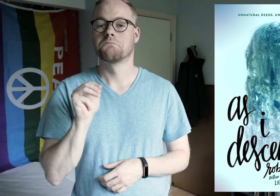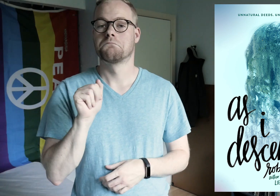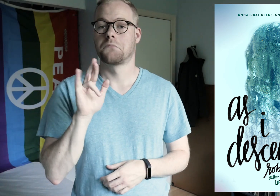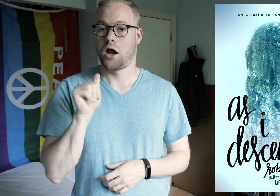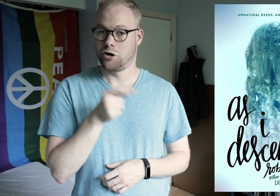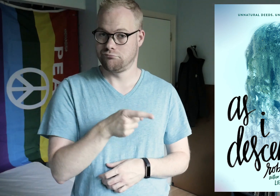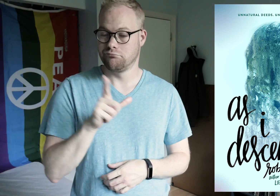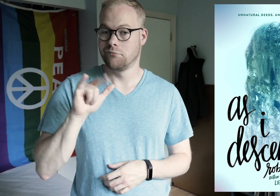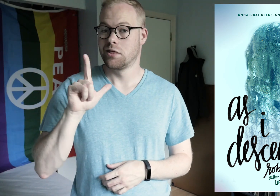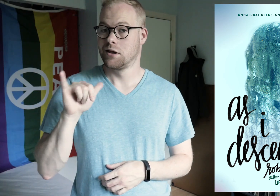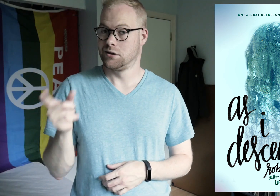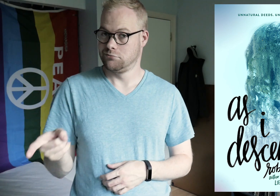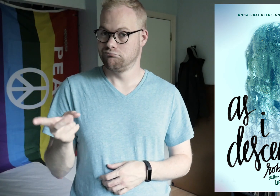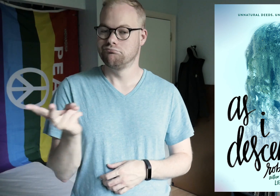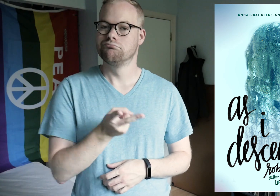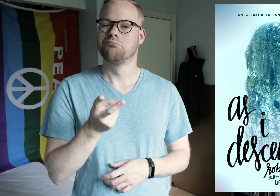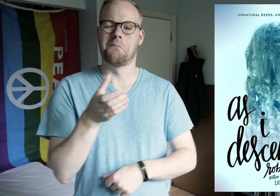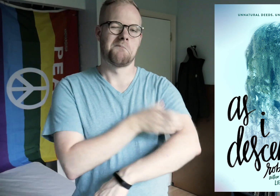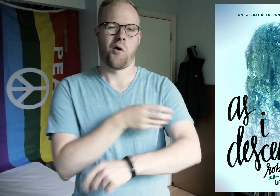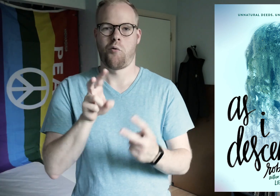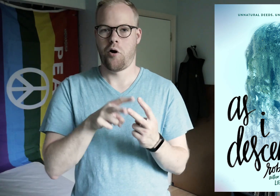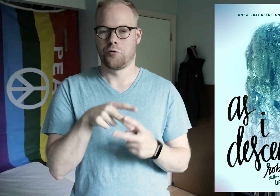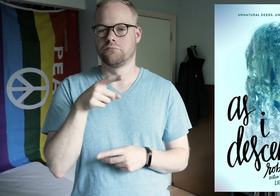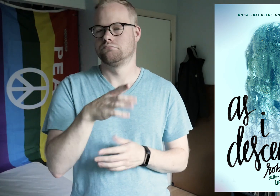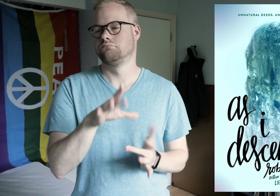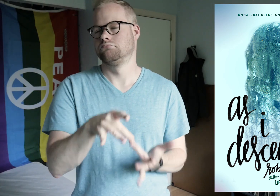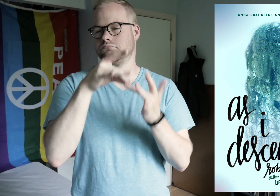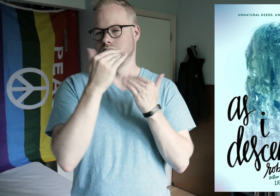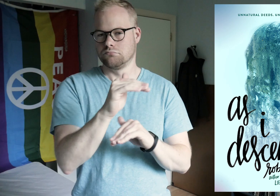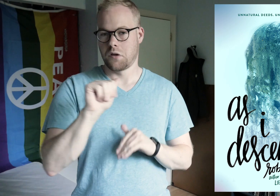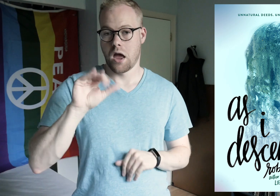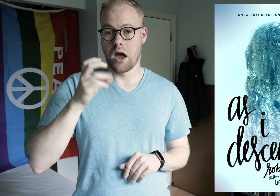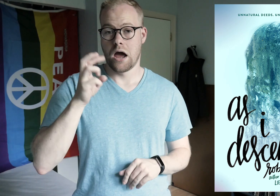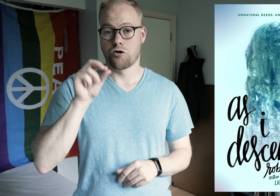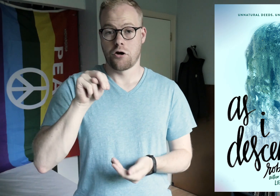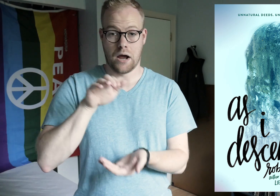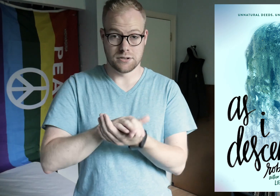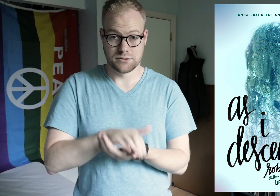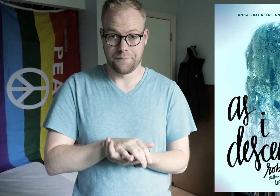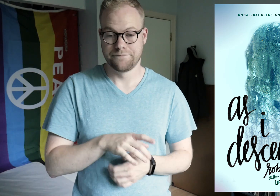Maria and Lily are a power couple at the exclusive Acheron Academy,